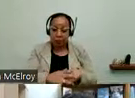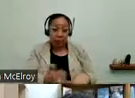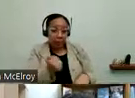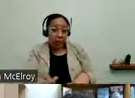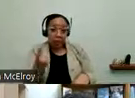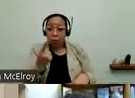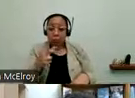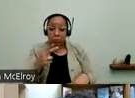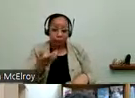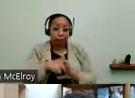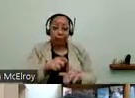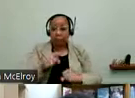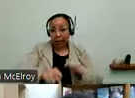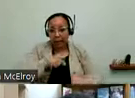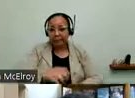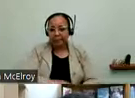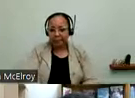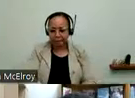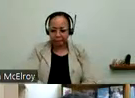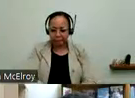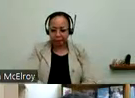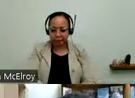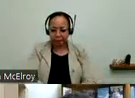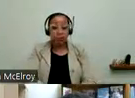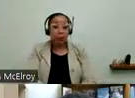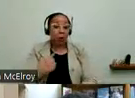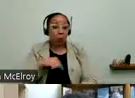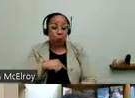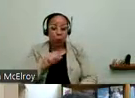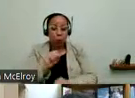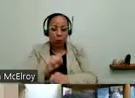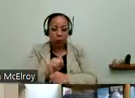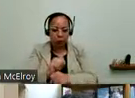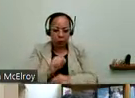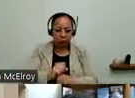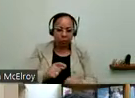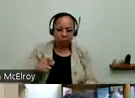bike. We've been very active working on the